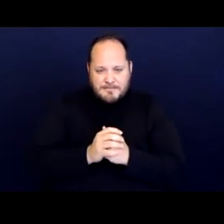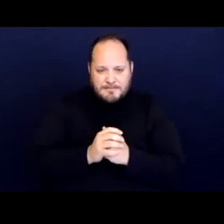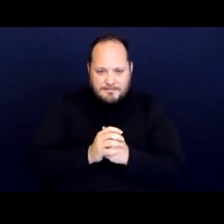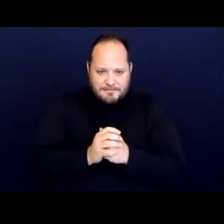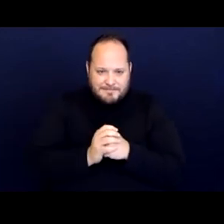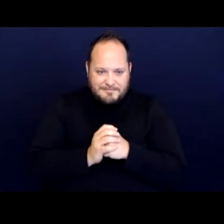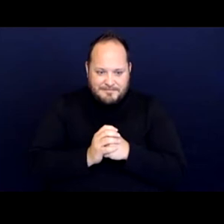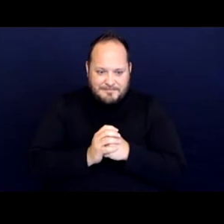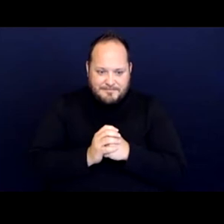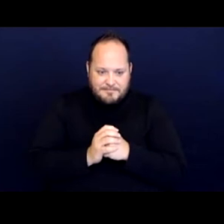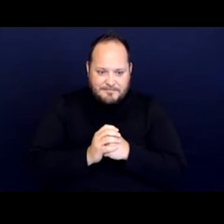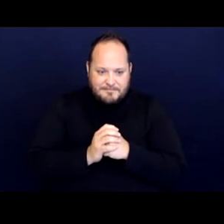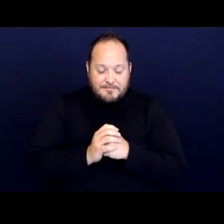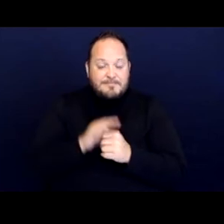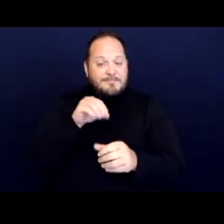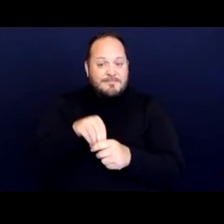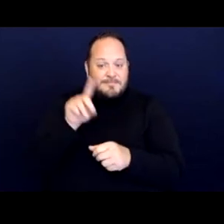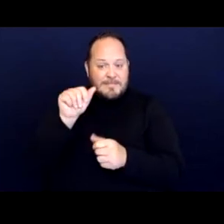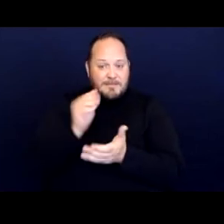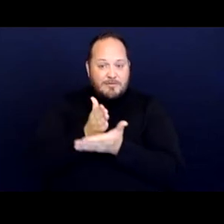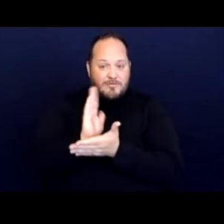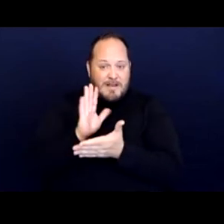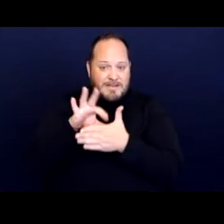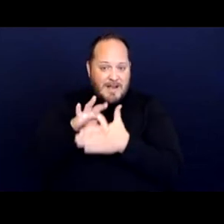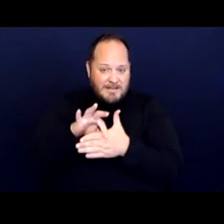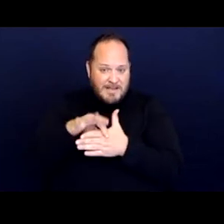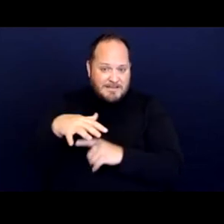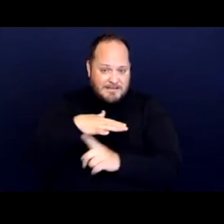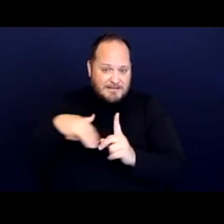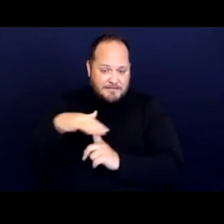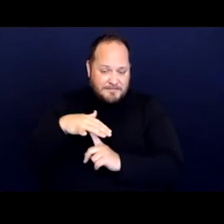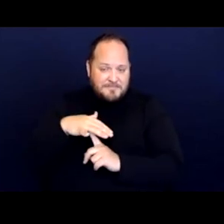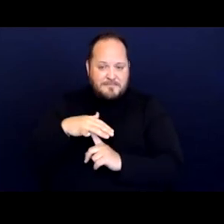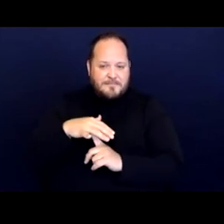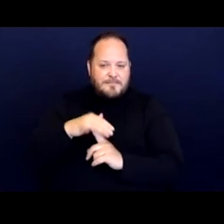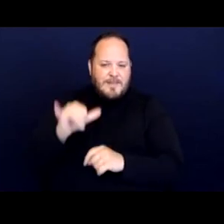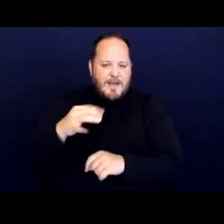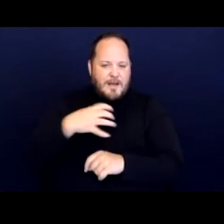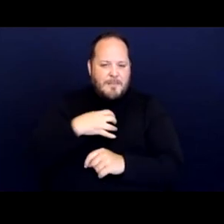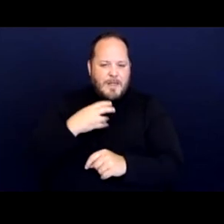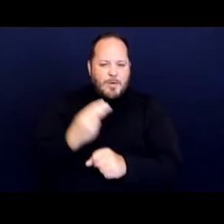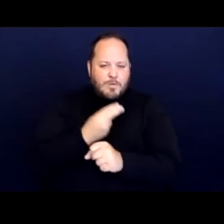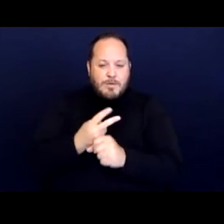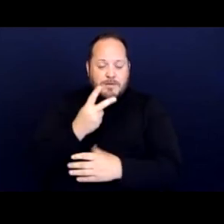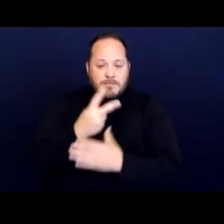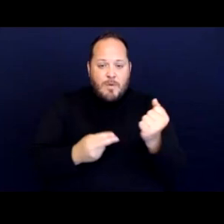And in the disability rights context, the complaint utilize both disparate impact claims